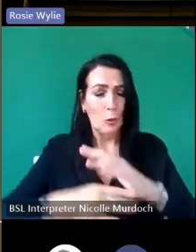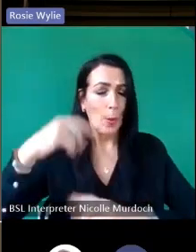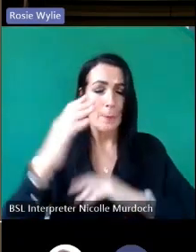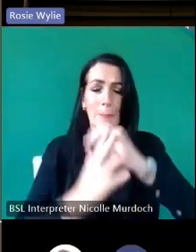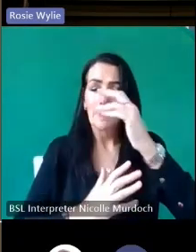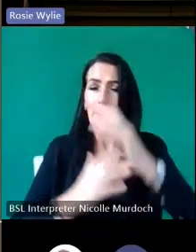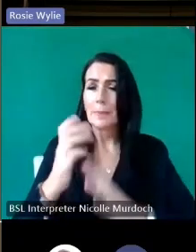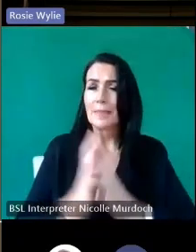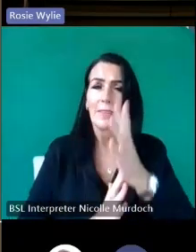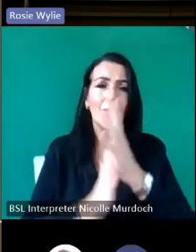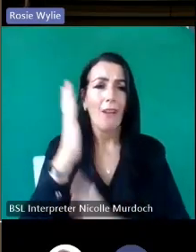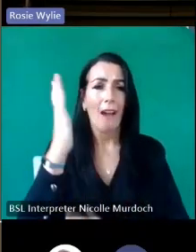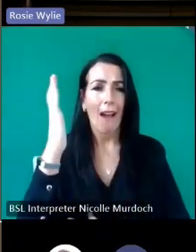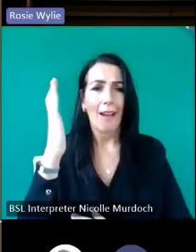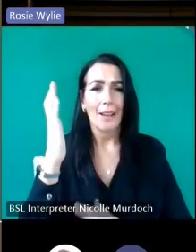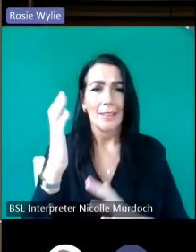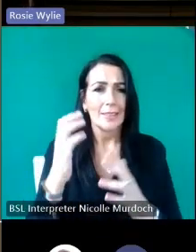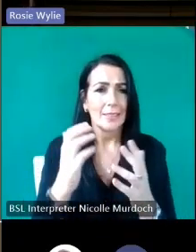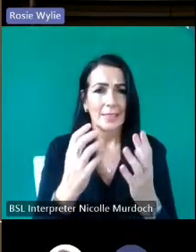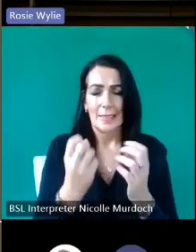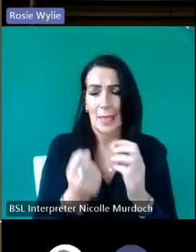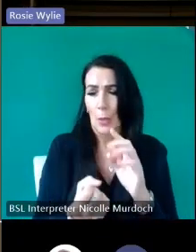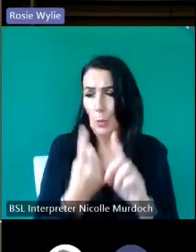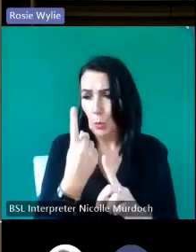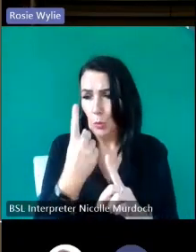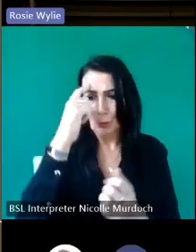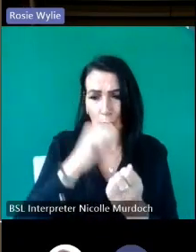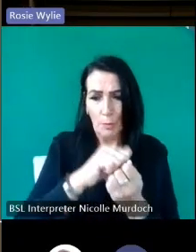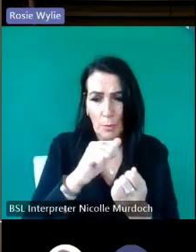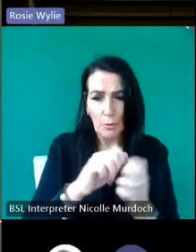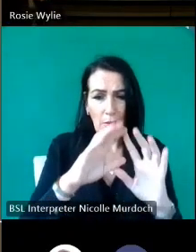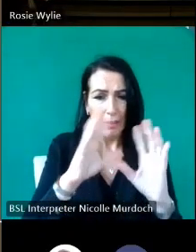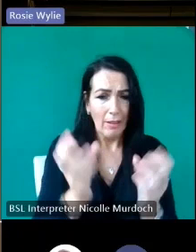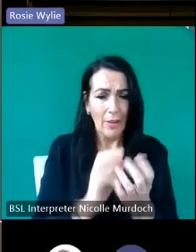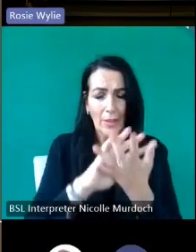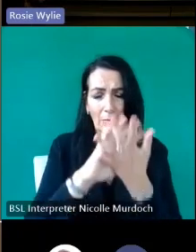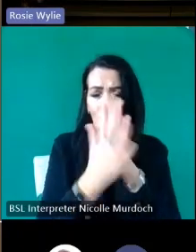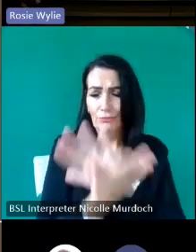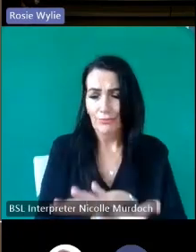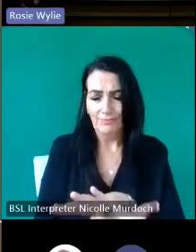things that were left behind the wood paneling the memorials everything go on uh these are the worst